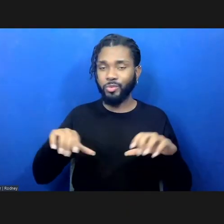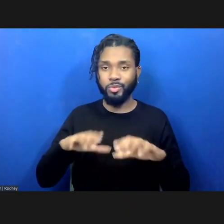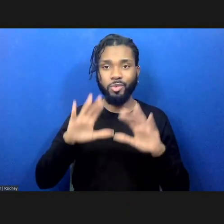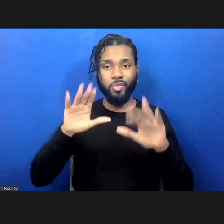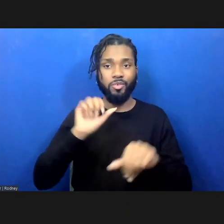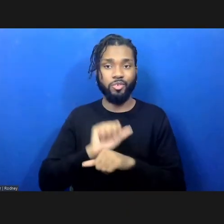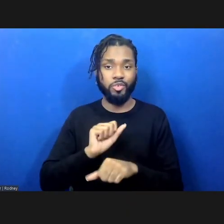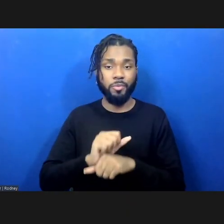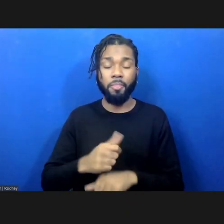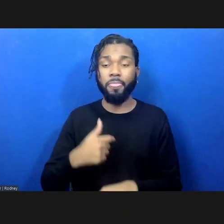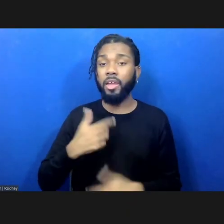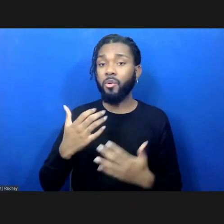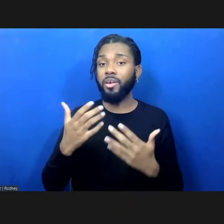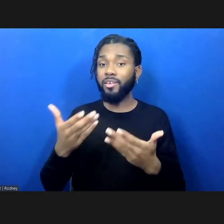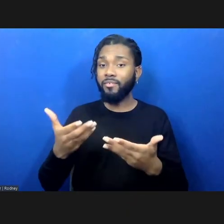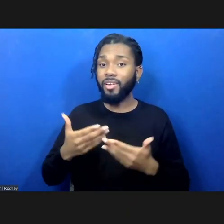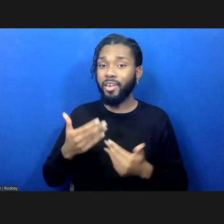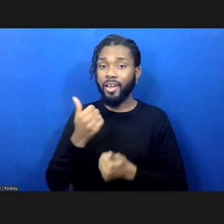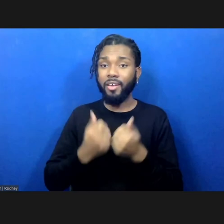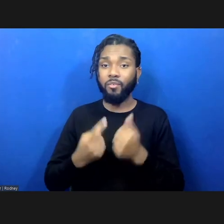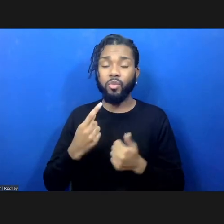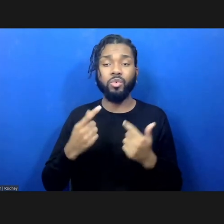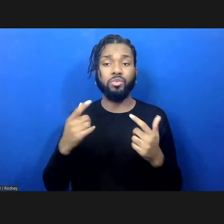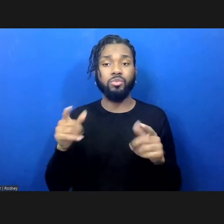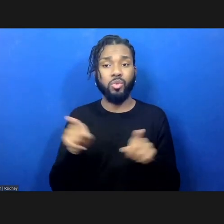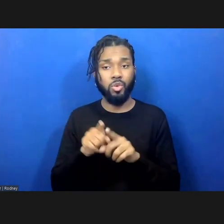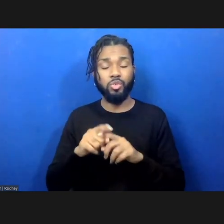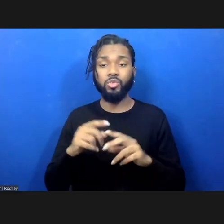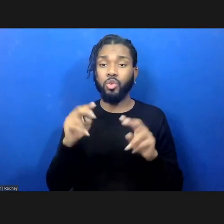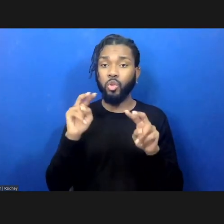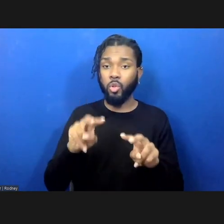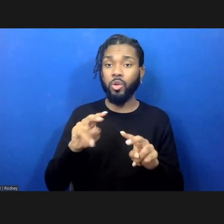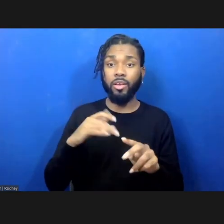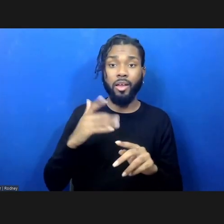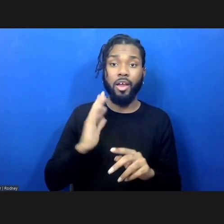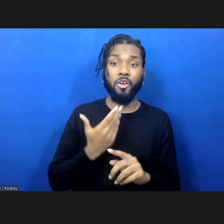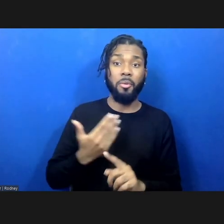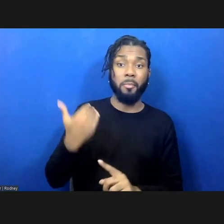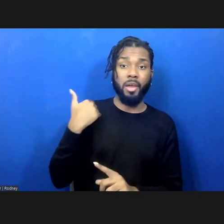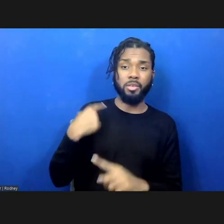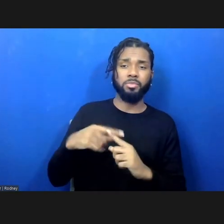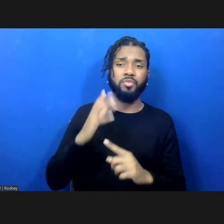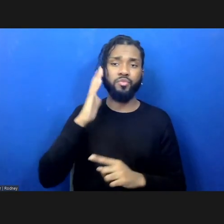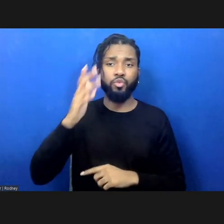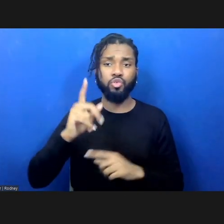I want to invite everyone to check out past and future conversations that were part of this program.